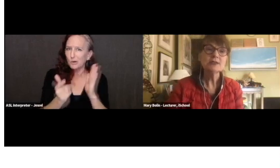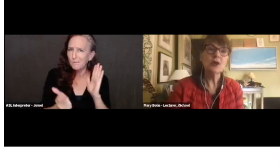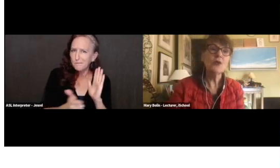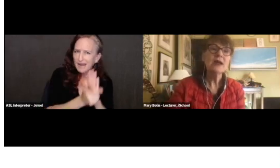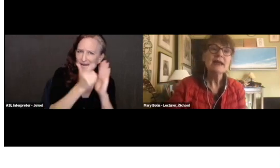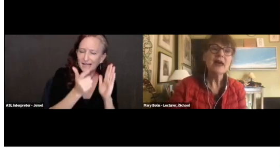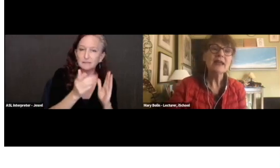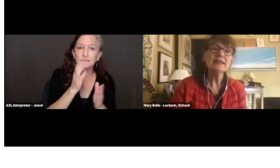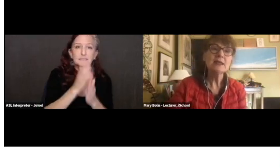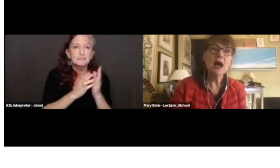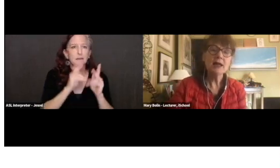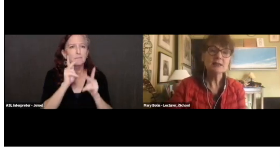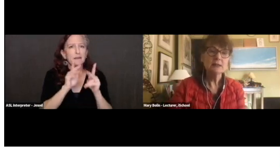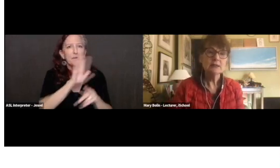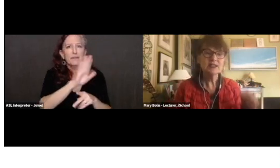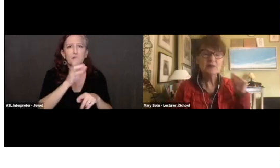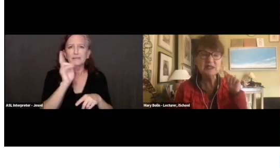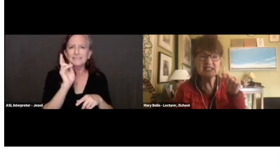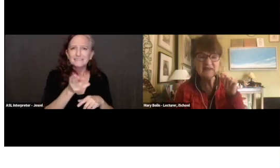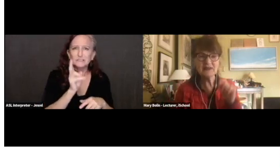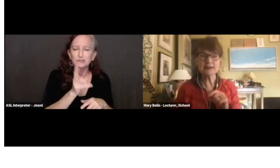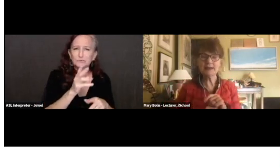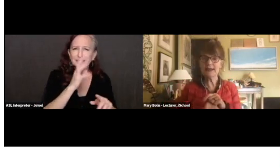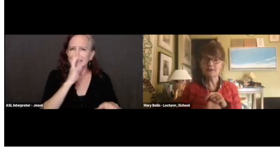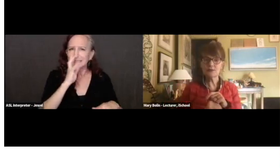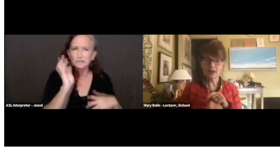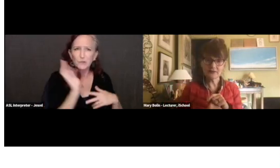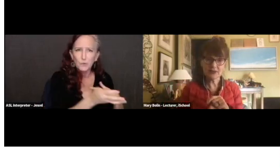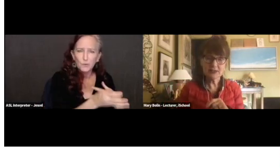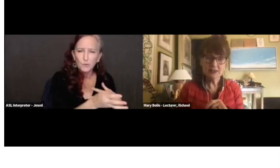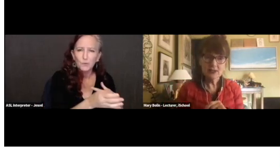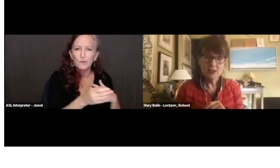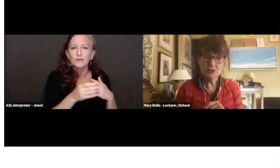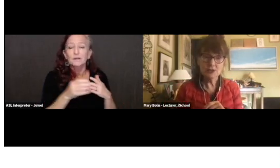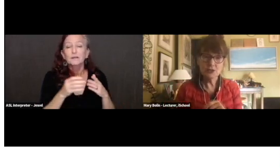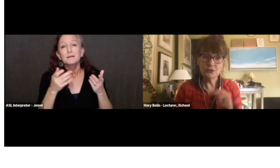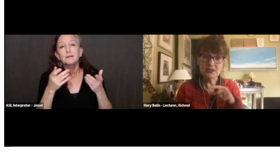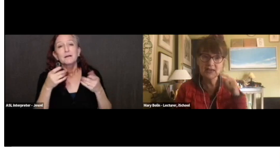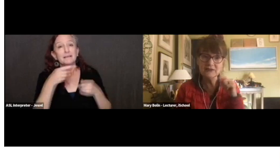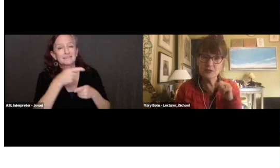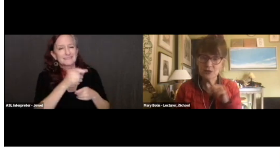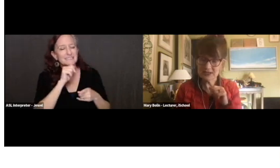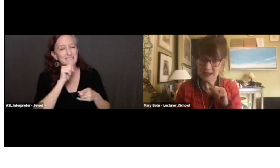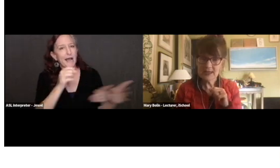So, that is not specifically relevant to the deaf community